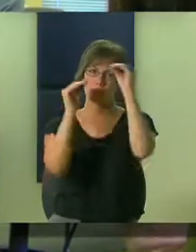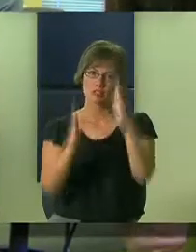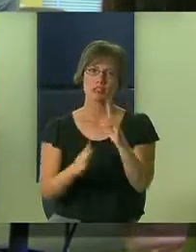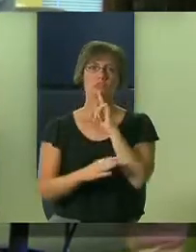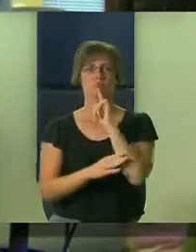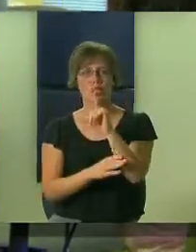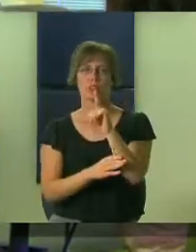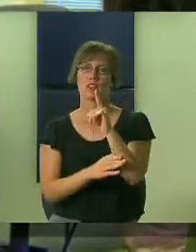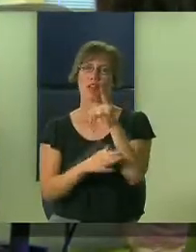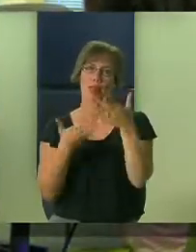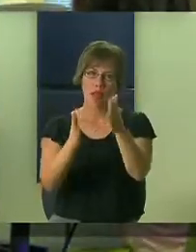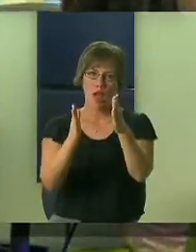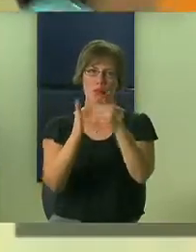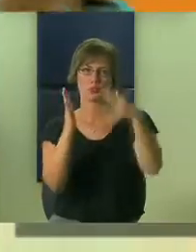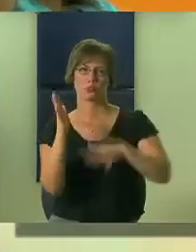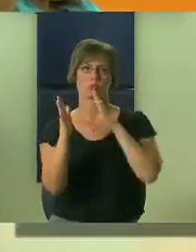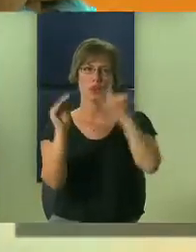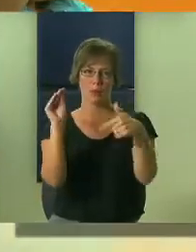Terri Nilson-Bugella: They're learning the Cool Tools, teachers are actually teaching